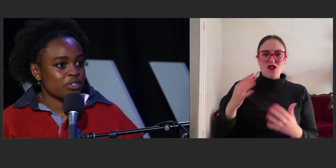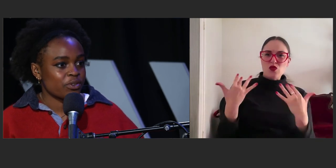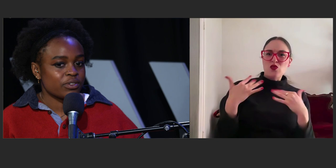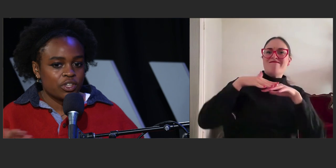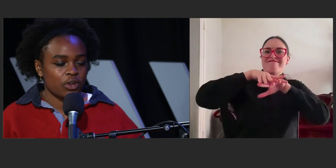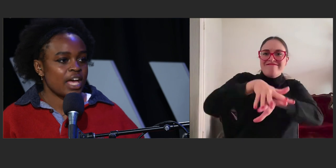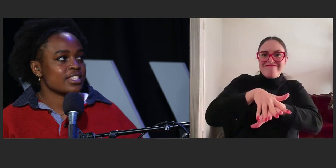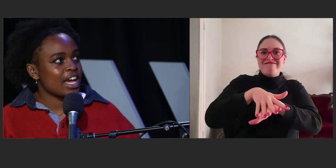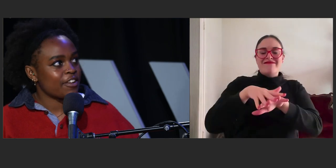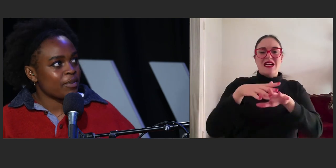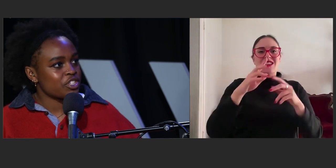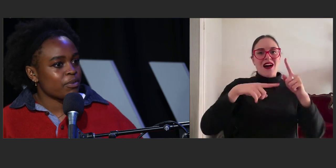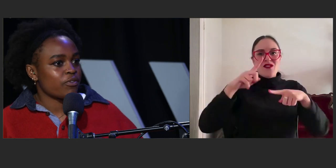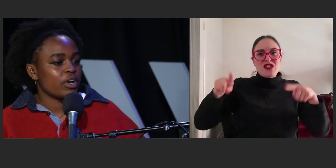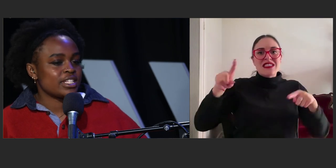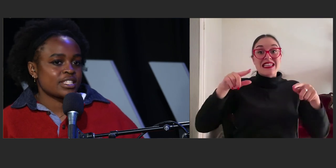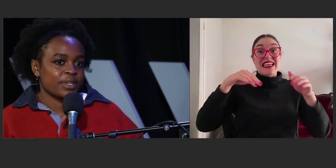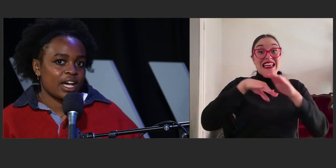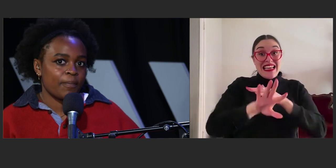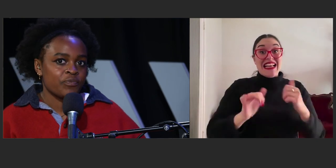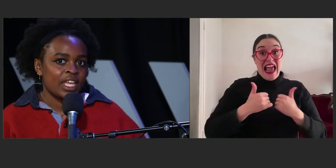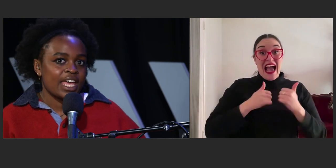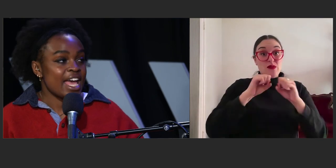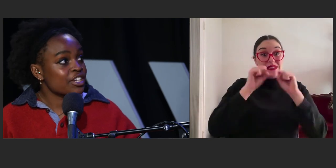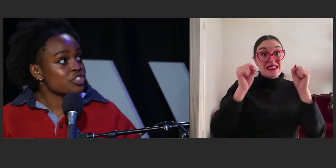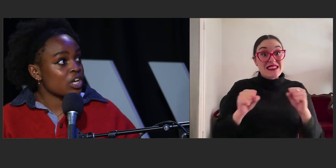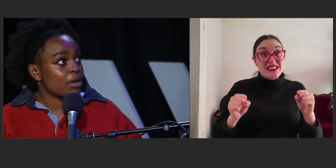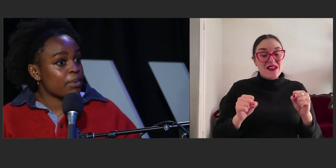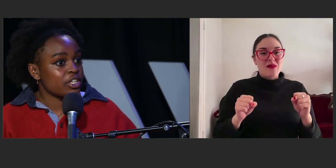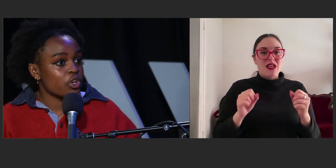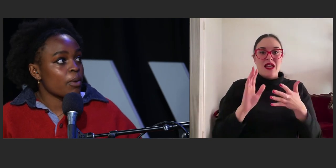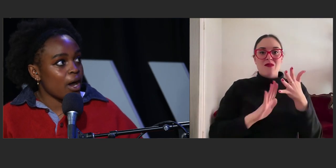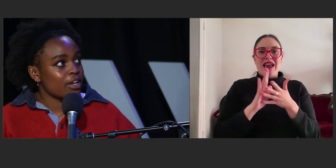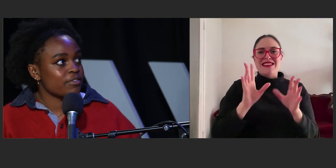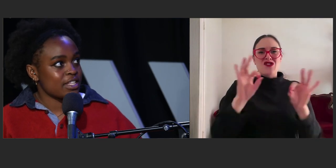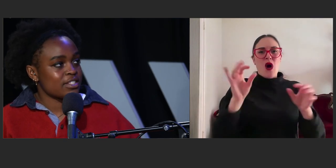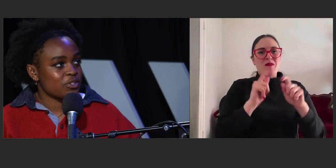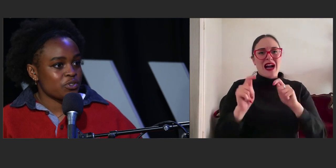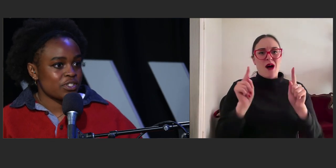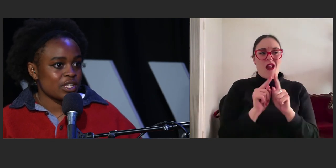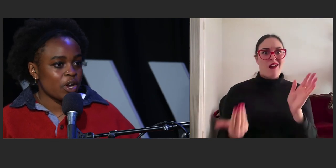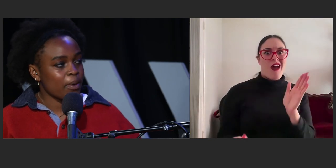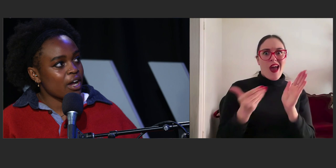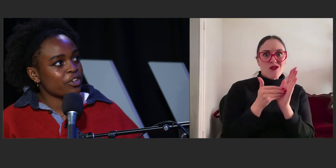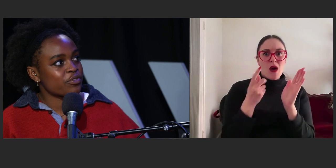So, as I kind of mentioned before, it doesn't become an extra, but a part of the institutions that we're a part of.